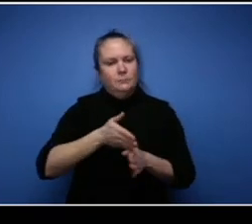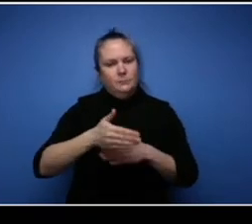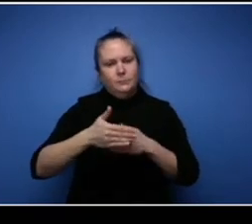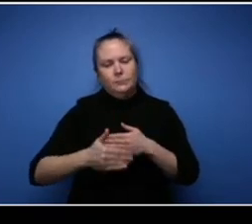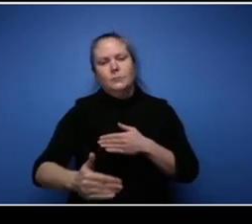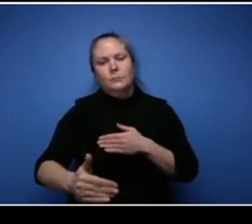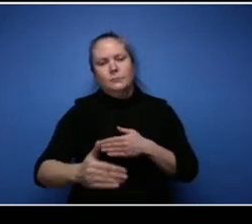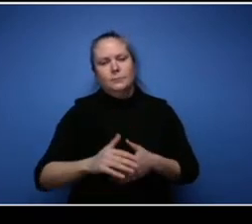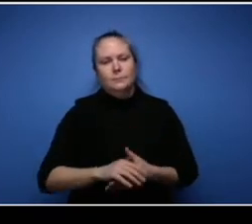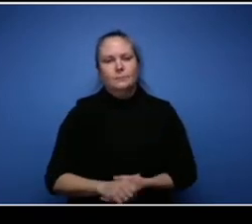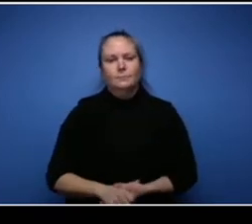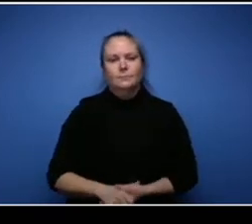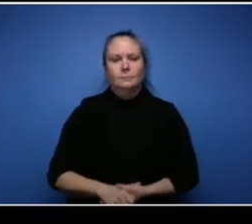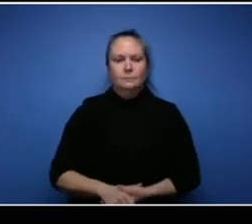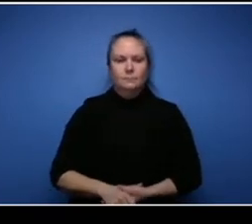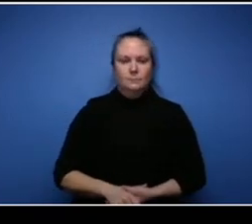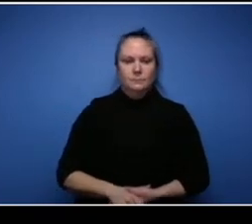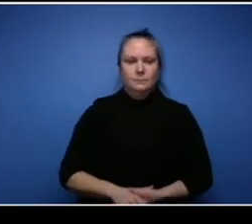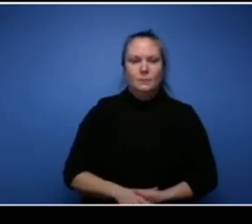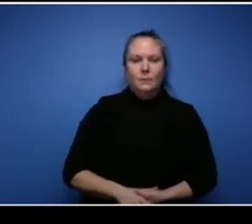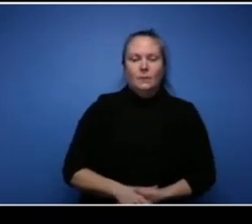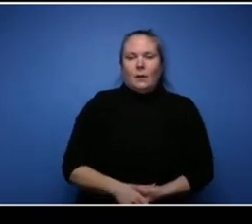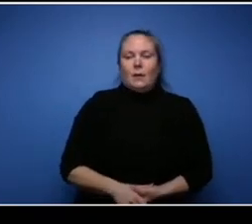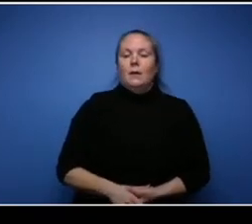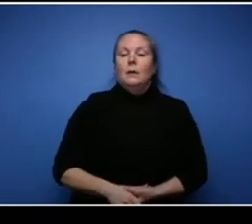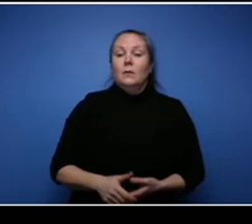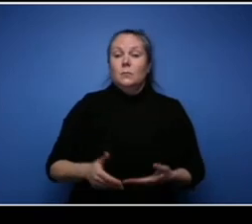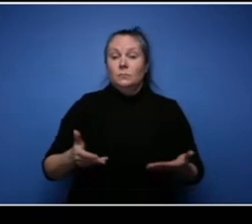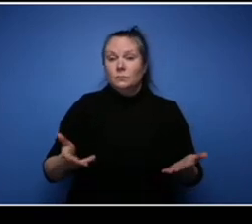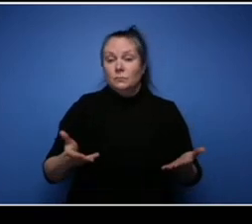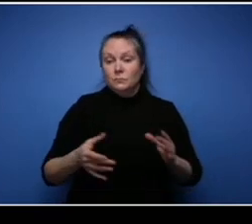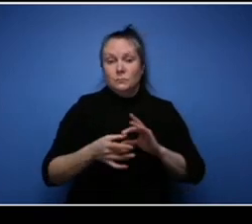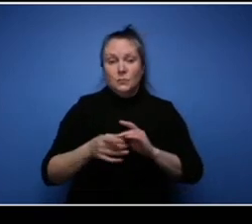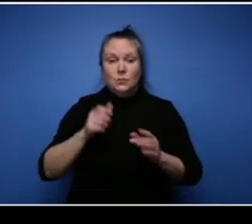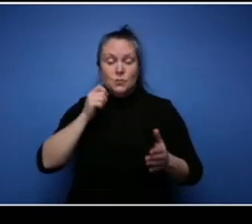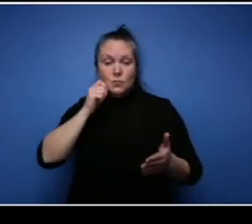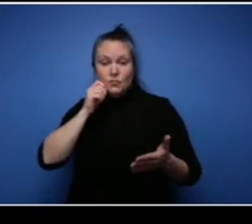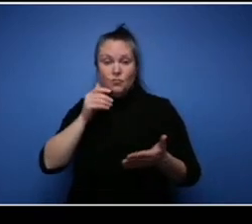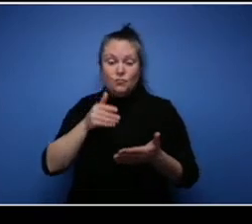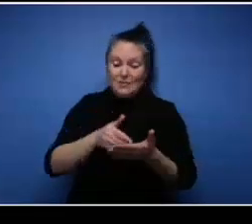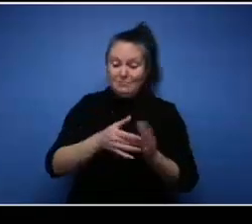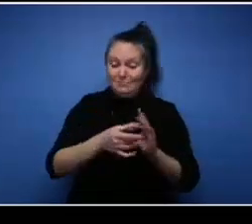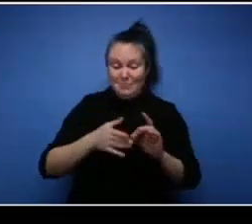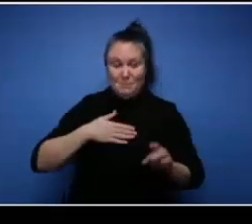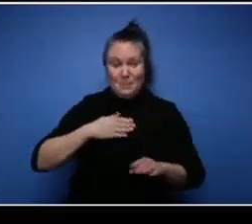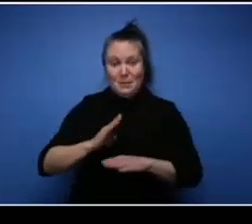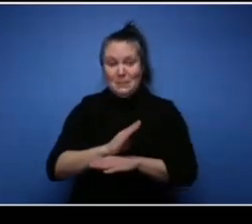with respect to me dealing with racism in my business over, it's been over a decade,